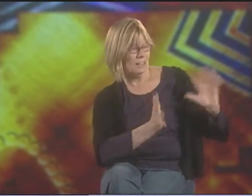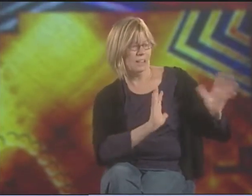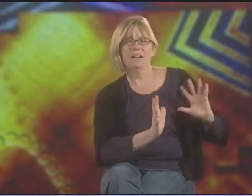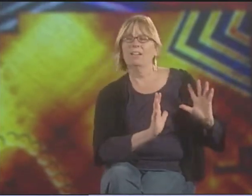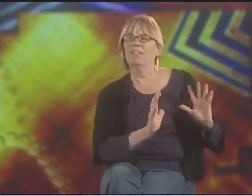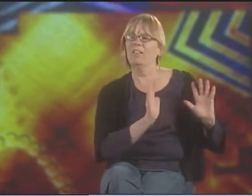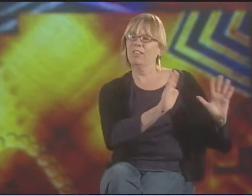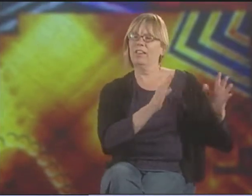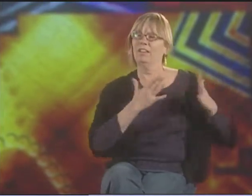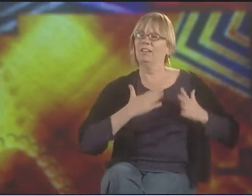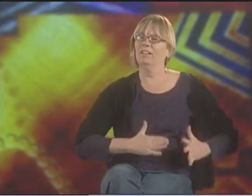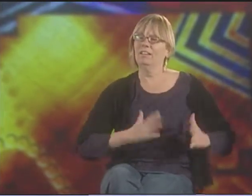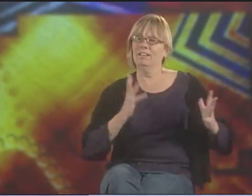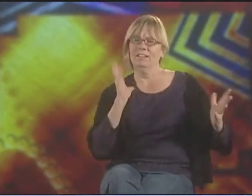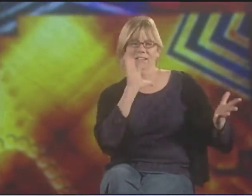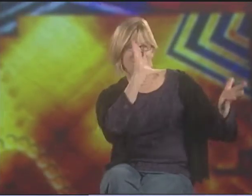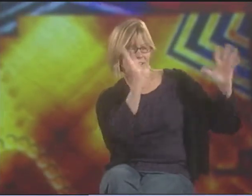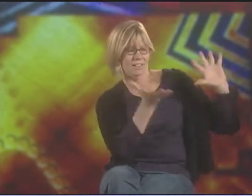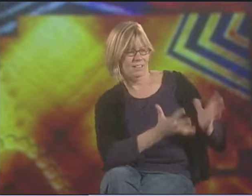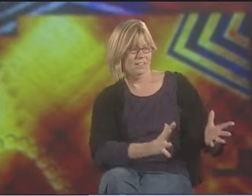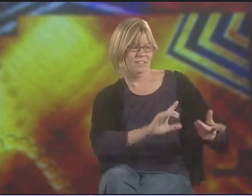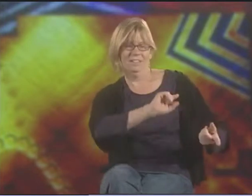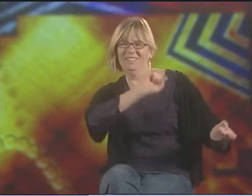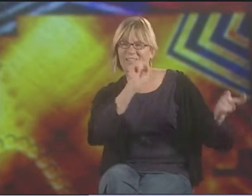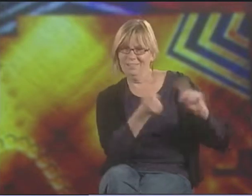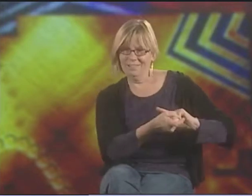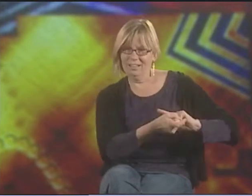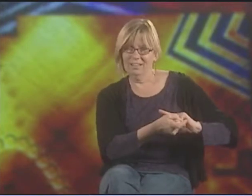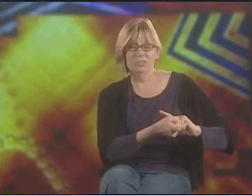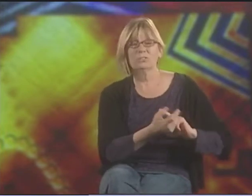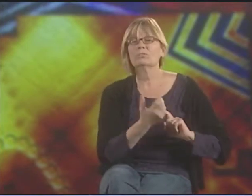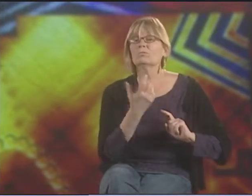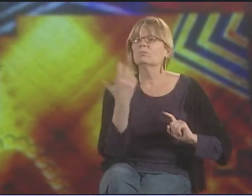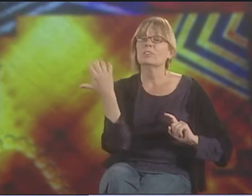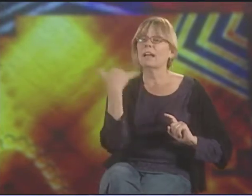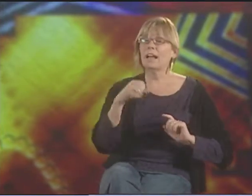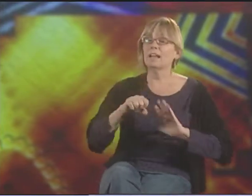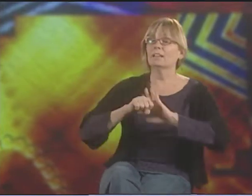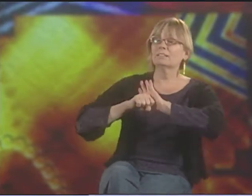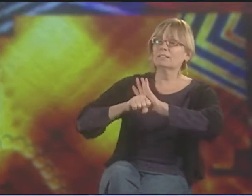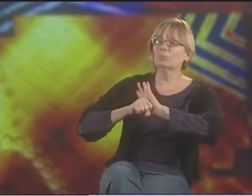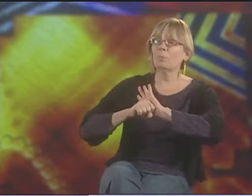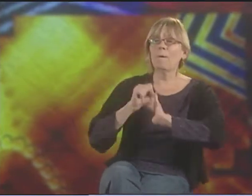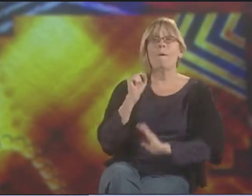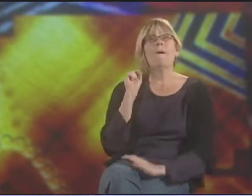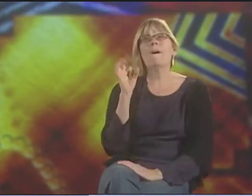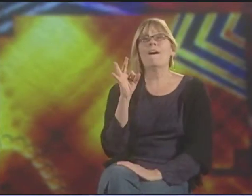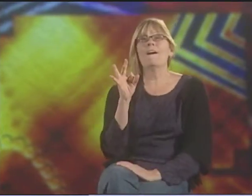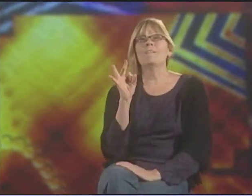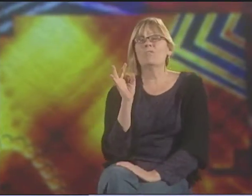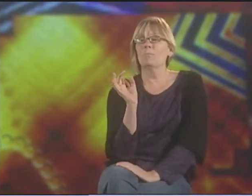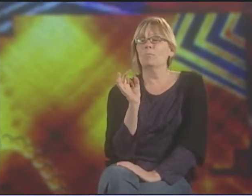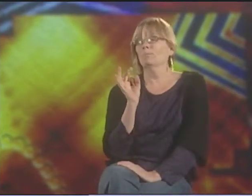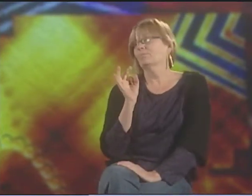CHANGE YOUR CLOTHES. CHANGE YOUR PRESENTATION. CHANGE YOUR WAY OF BEING IN THE WORLD. SO YOU CAN SHOW THAT IN SYMBOLS,